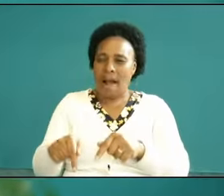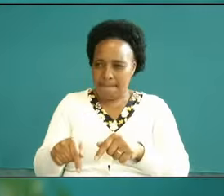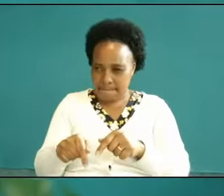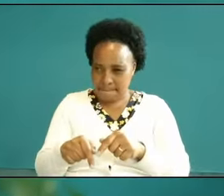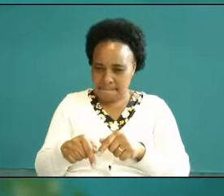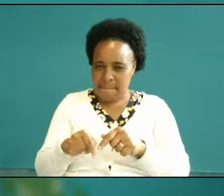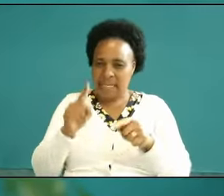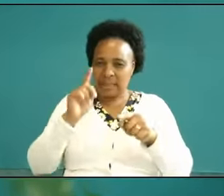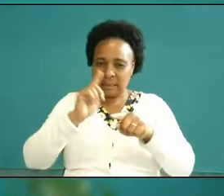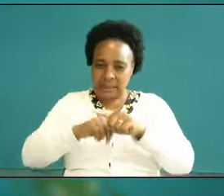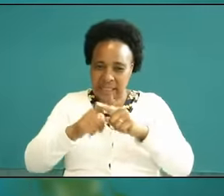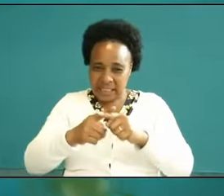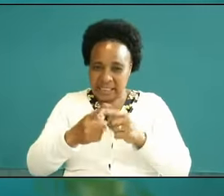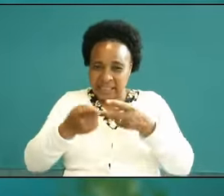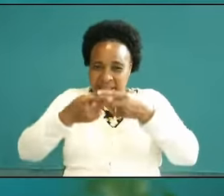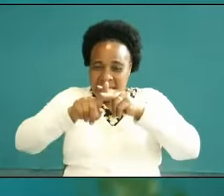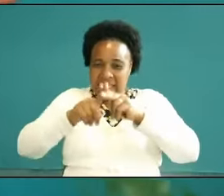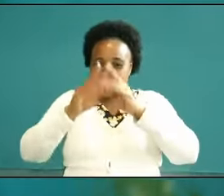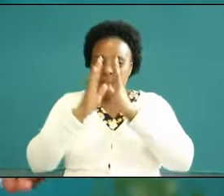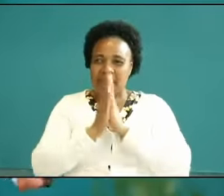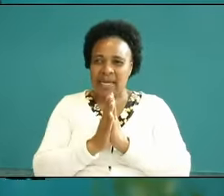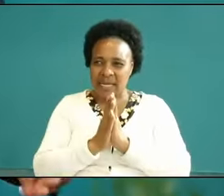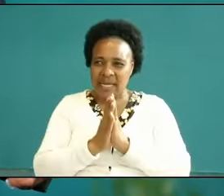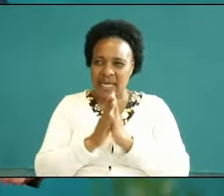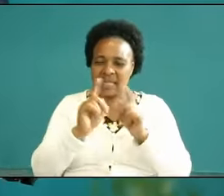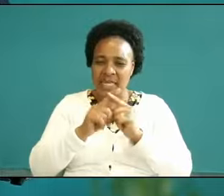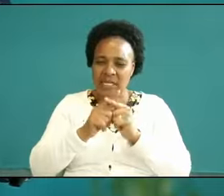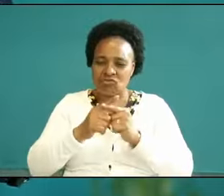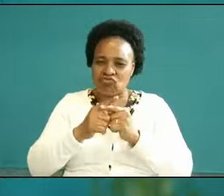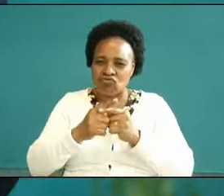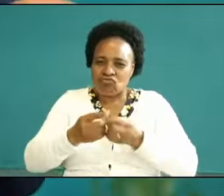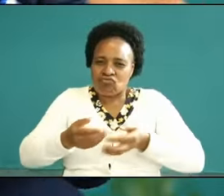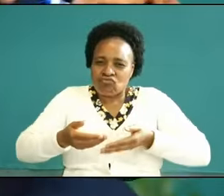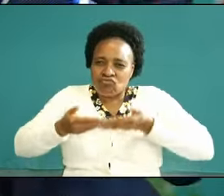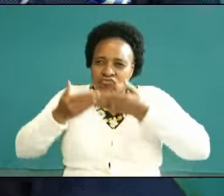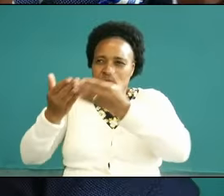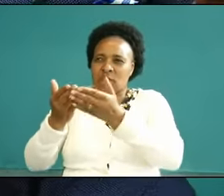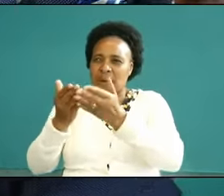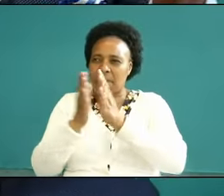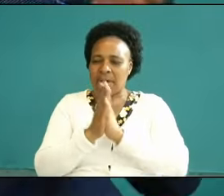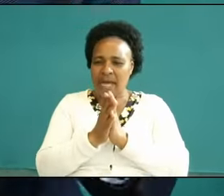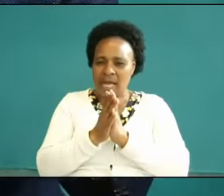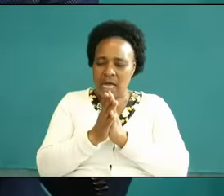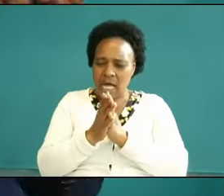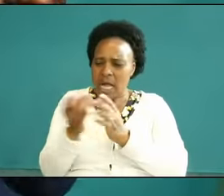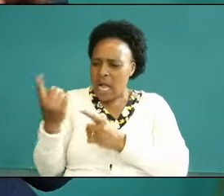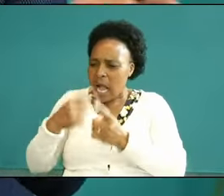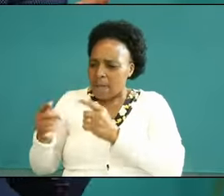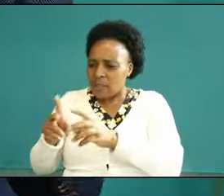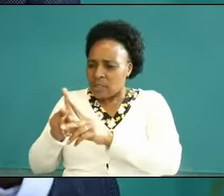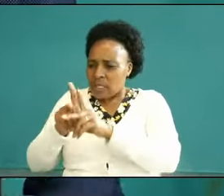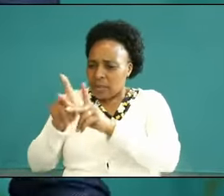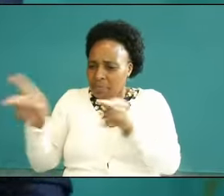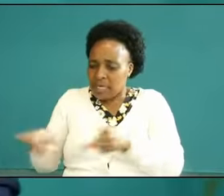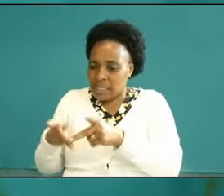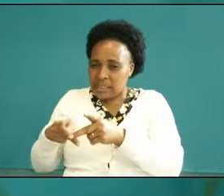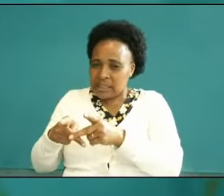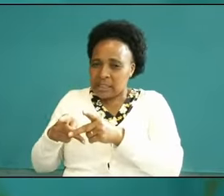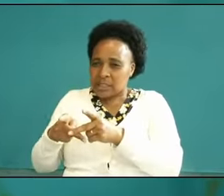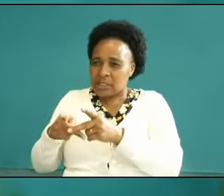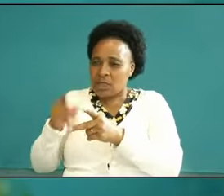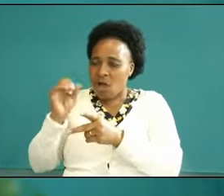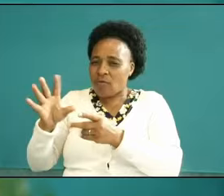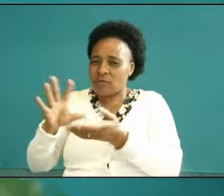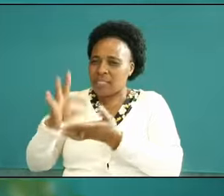praying and you transpose your prayer to come into the space of praying in the spirit even when then